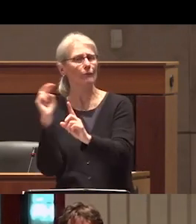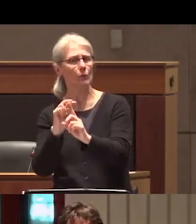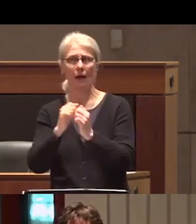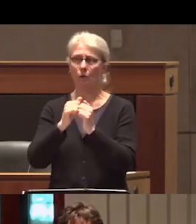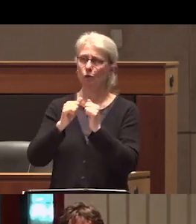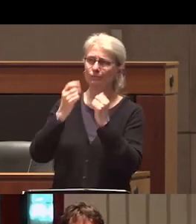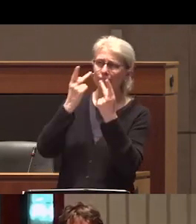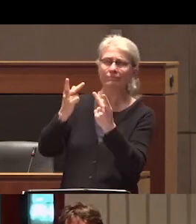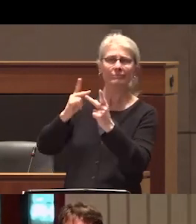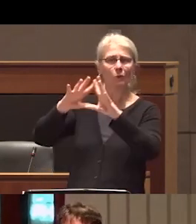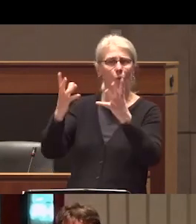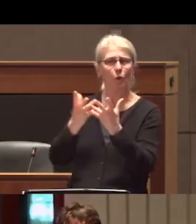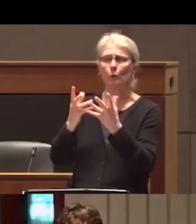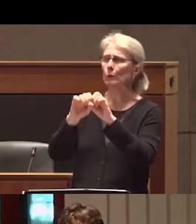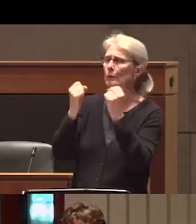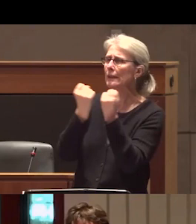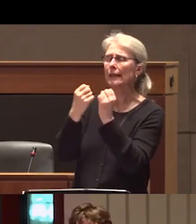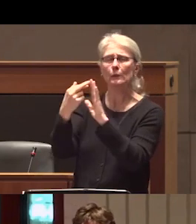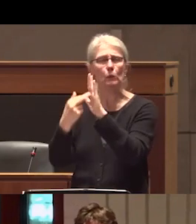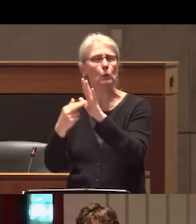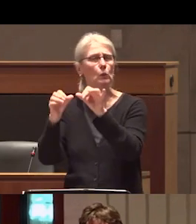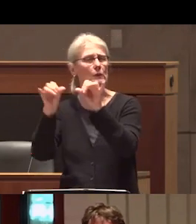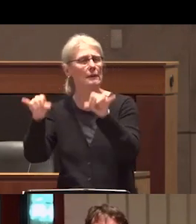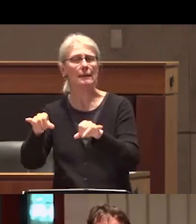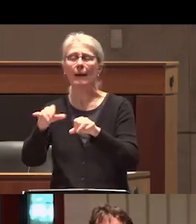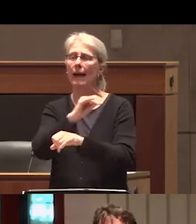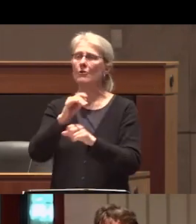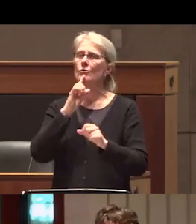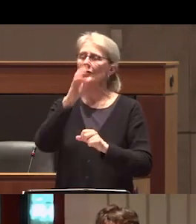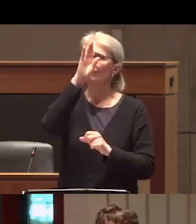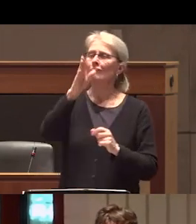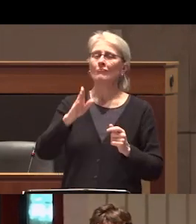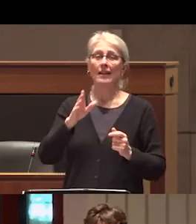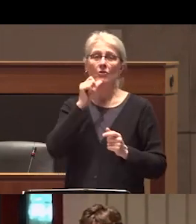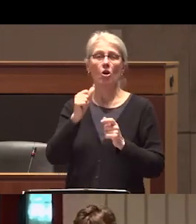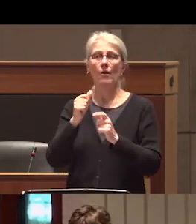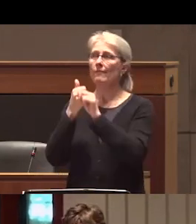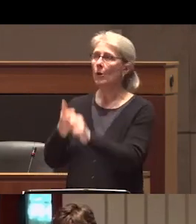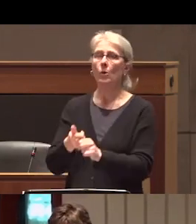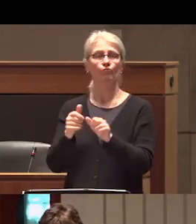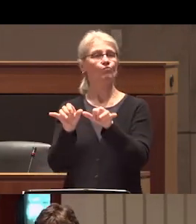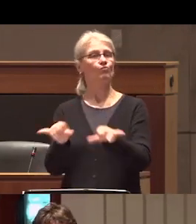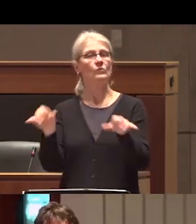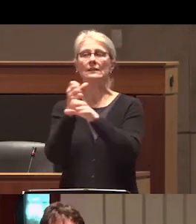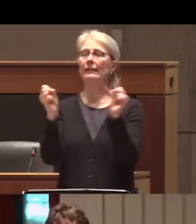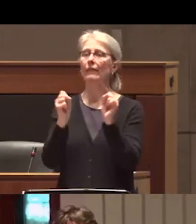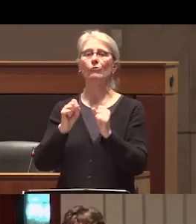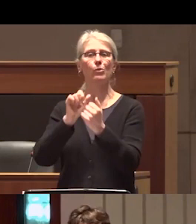be daring and creative decidedly unconventional and distinctly untraditional the Sterling prize